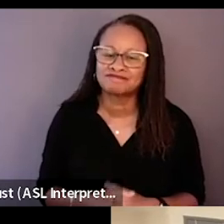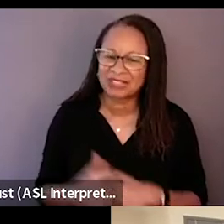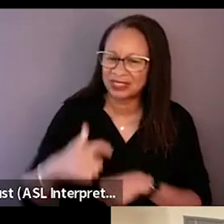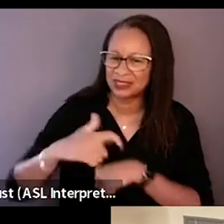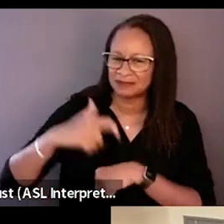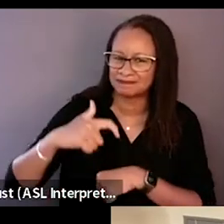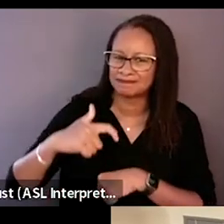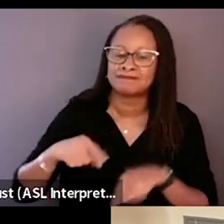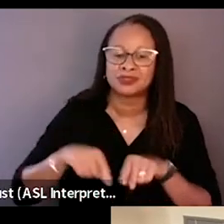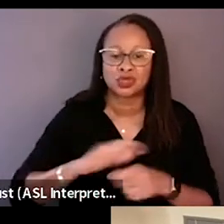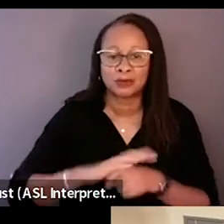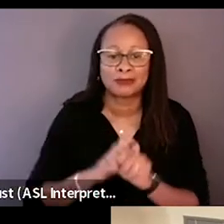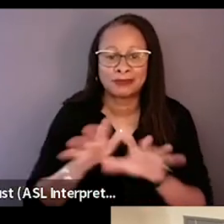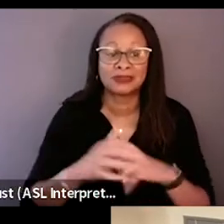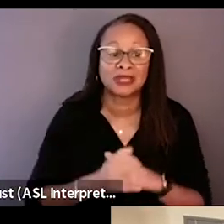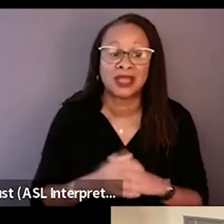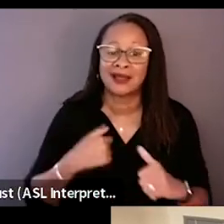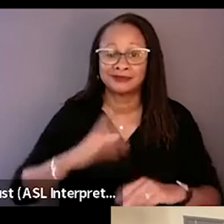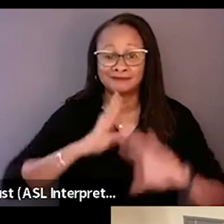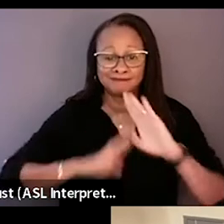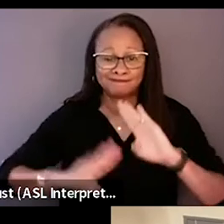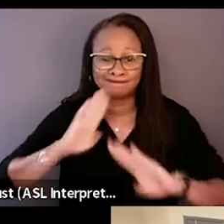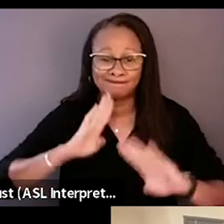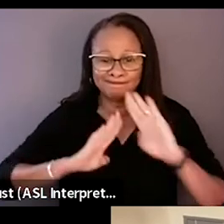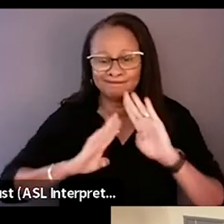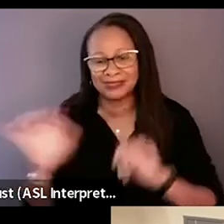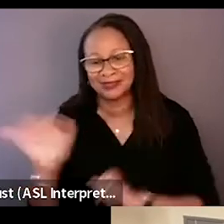during the pandemic where I was frustrated like so many other people,